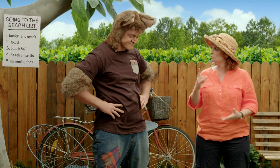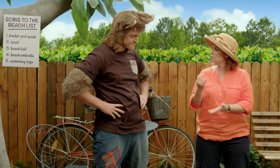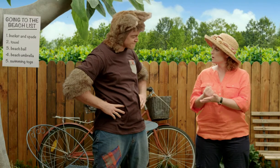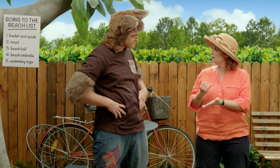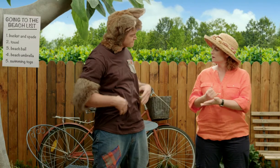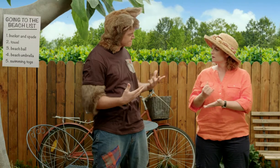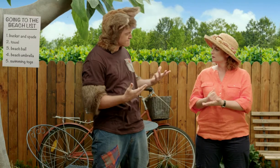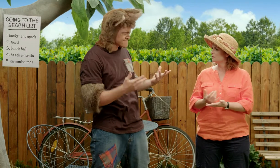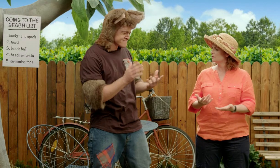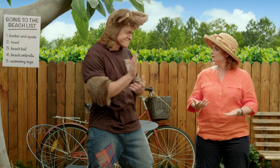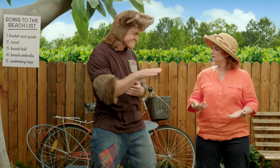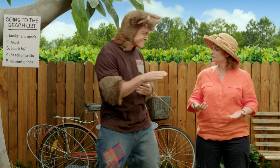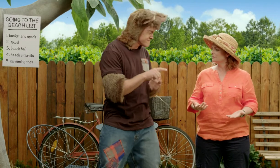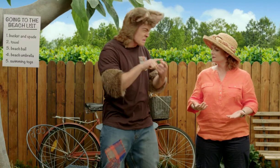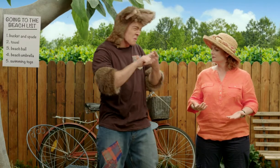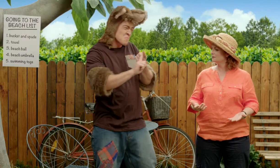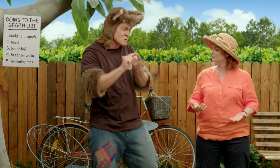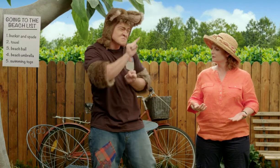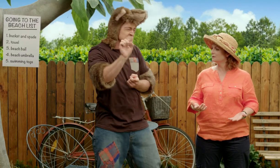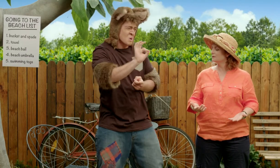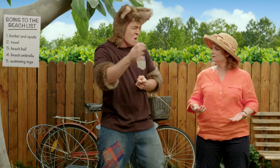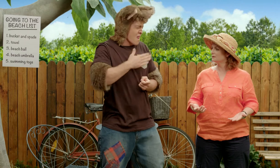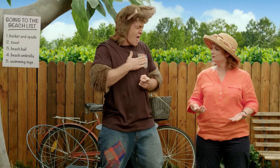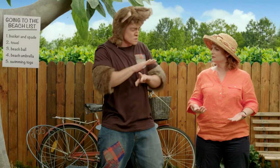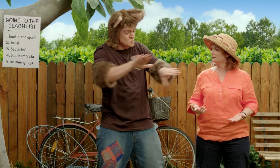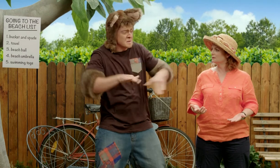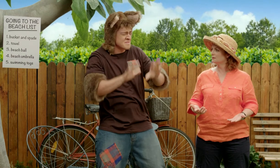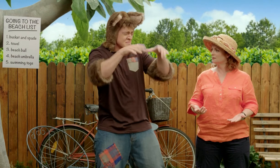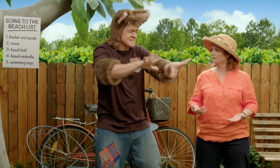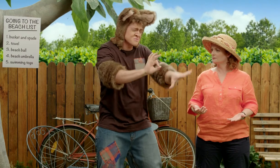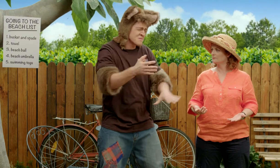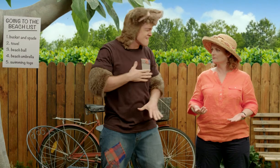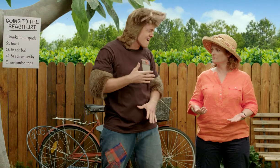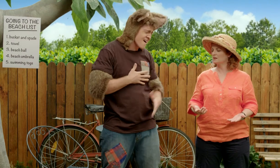Possum, what's the matter? Well, Sally, possums don't like swimming at the beach.